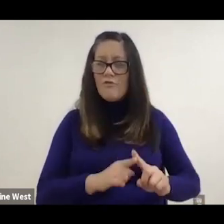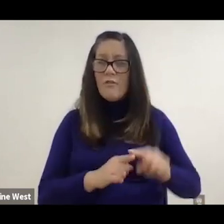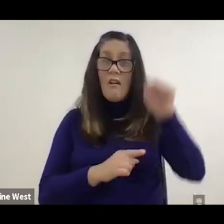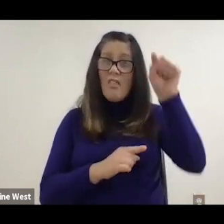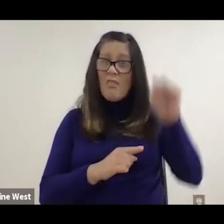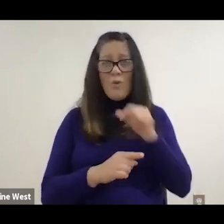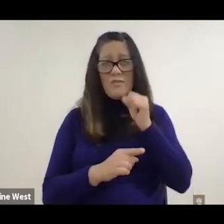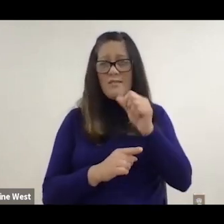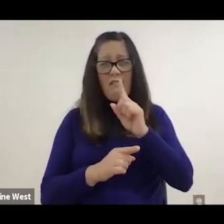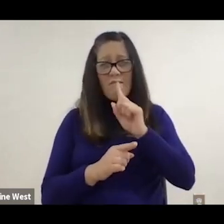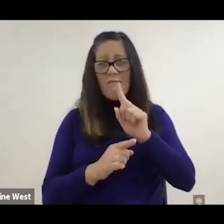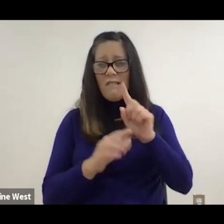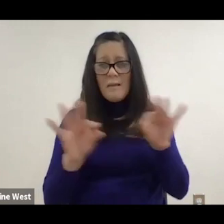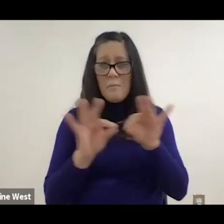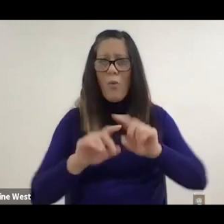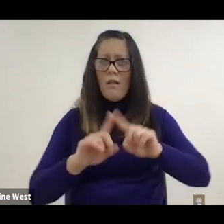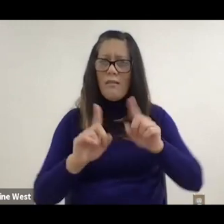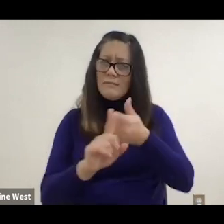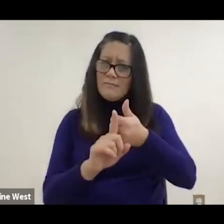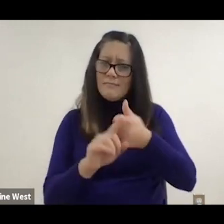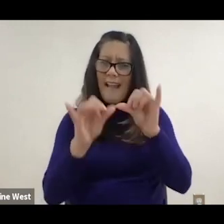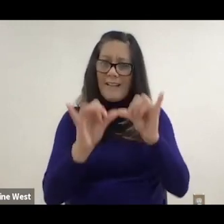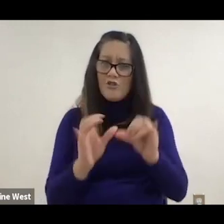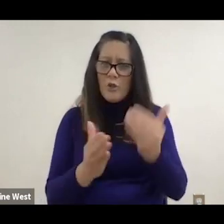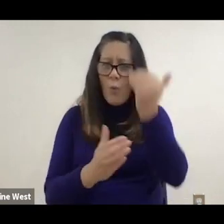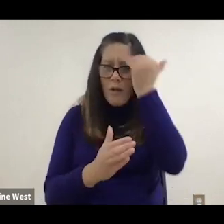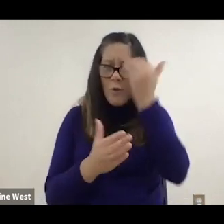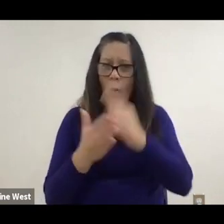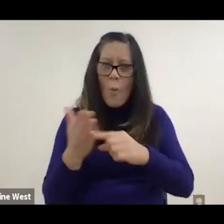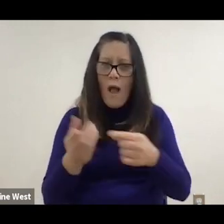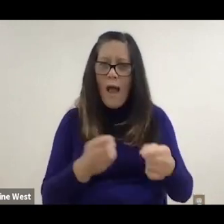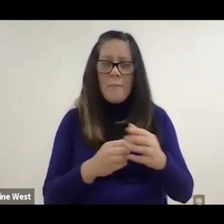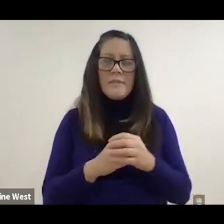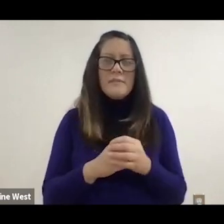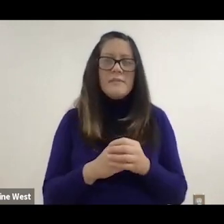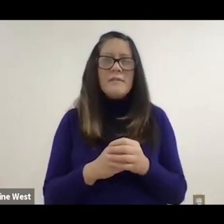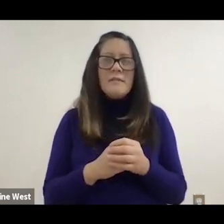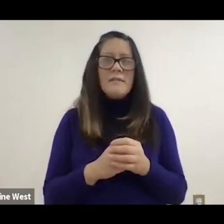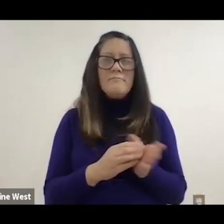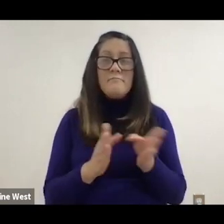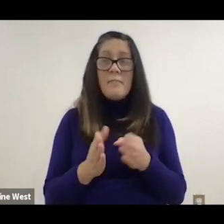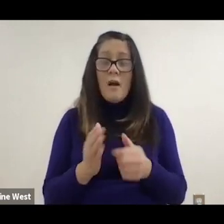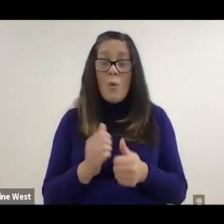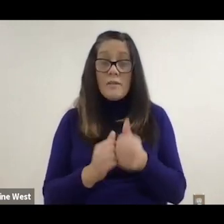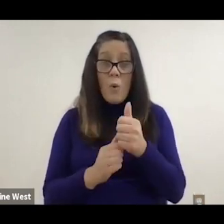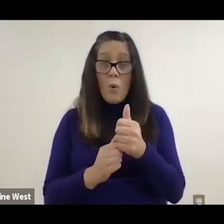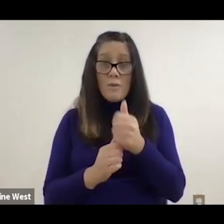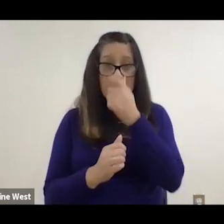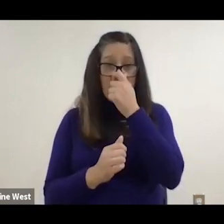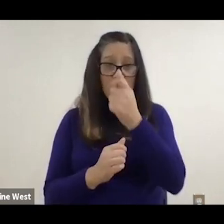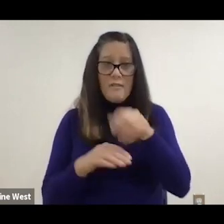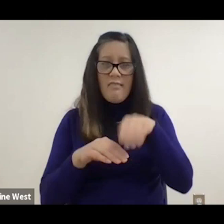unless engineer and you want to know what happens. What's more interesting out the upper right